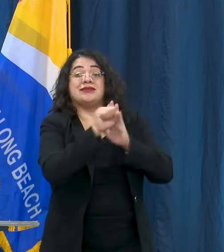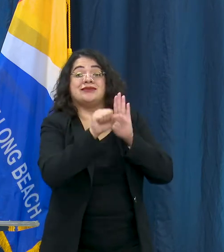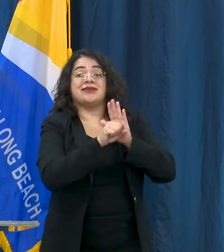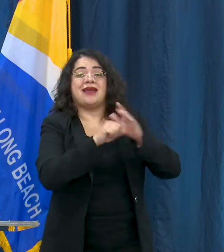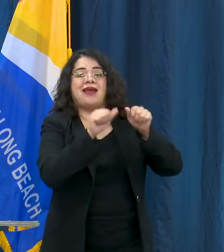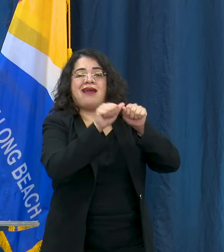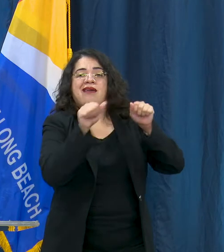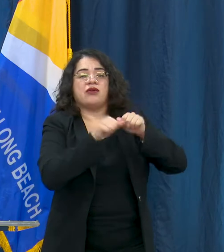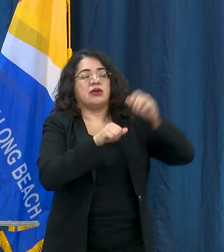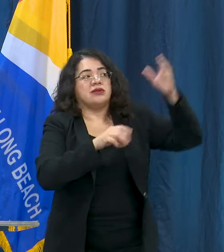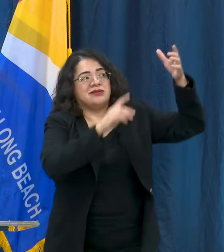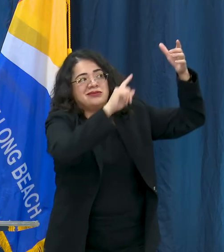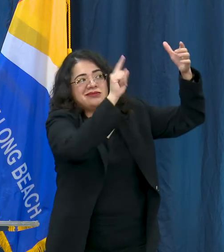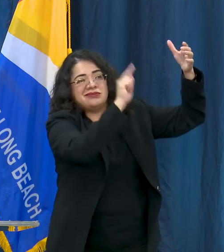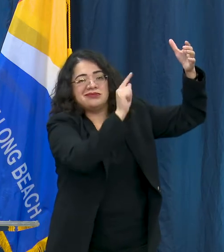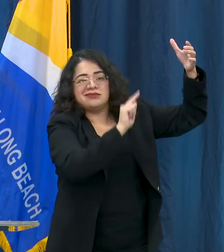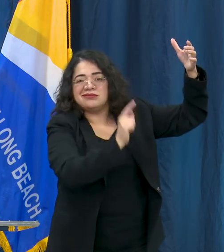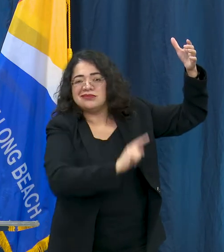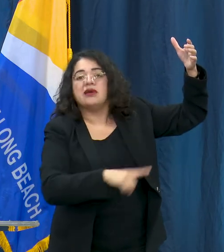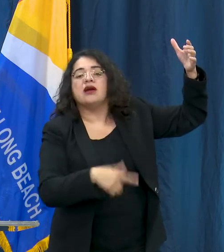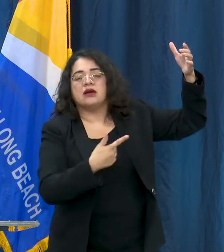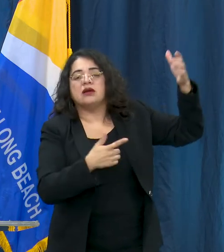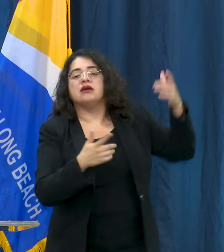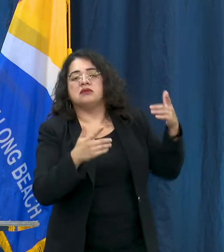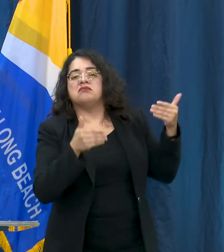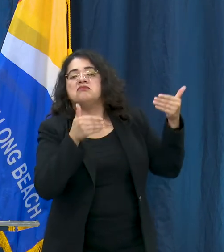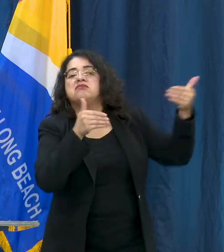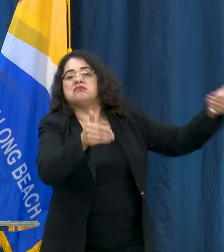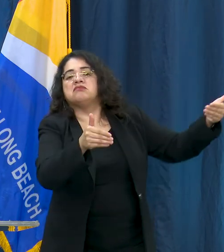the city may or may not reopen those other industries